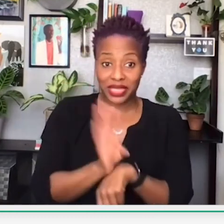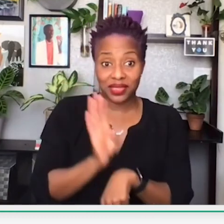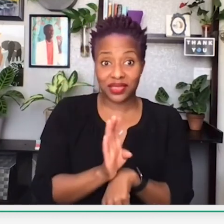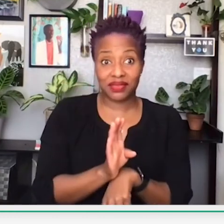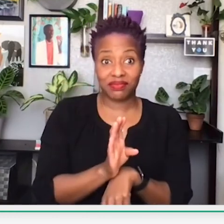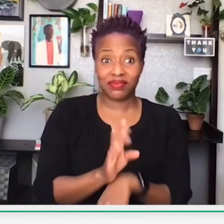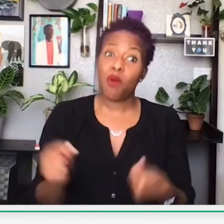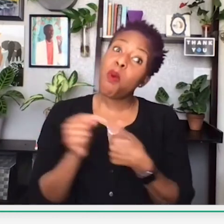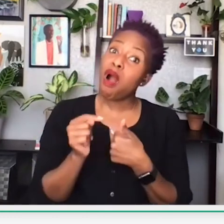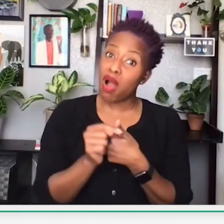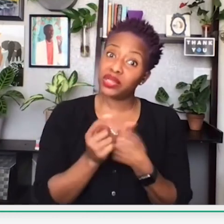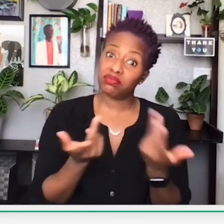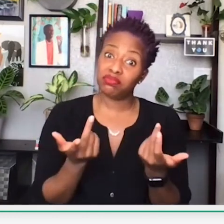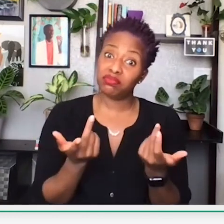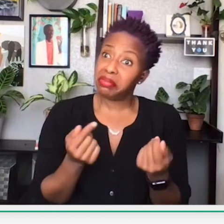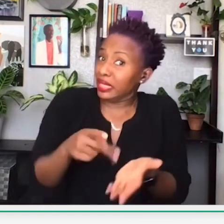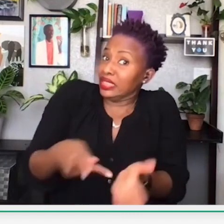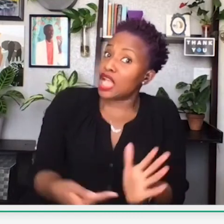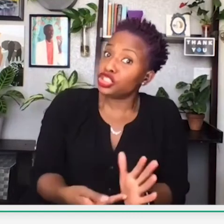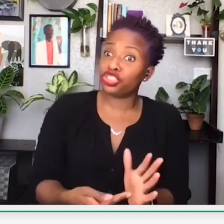I want to talk about how you can support black businesses.